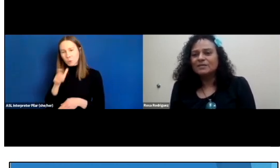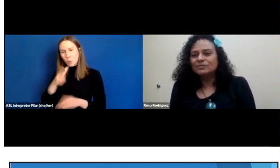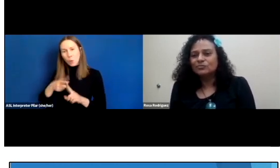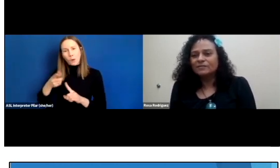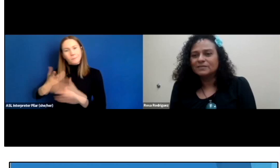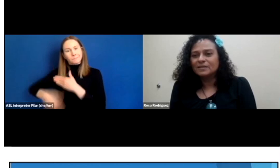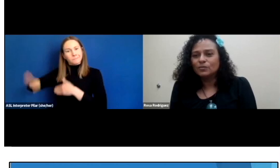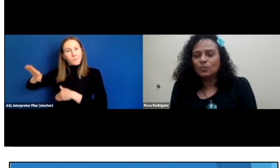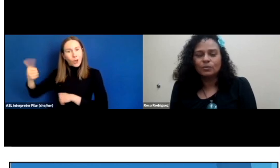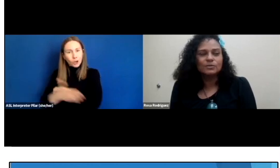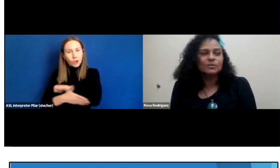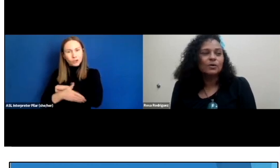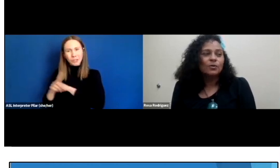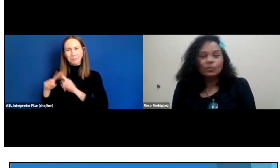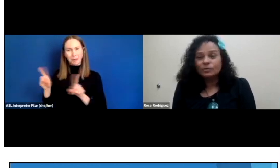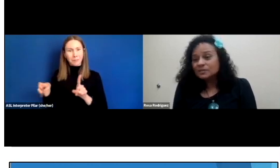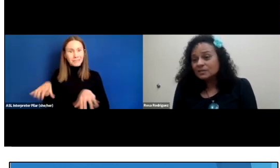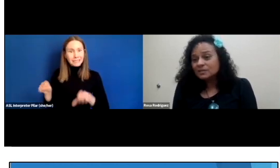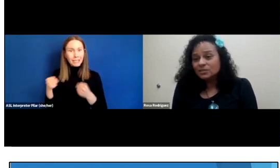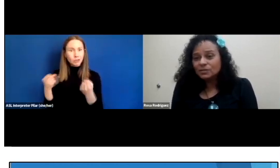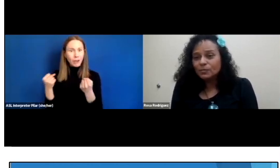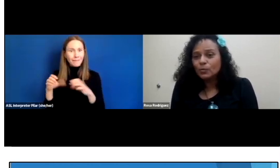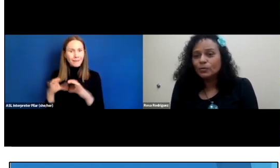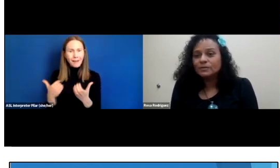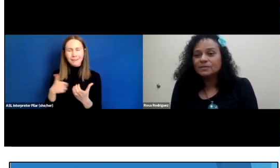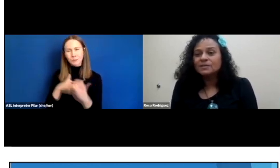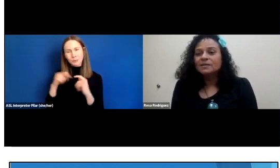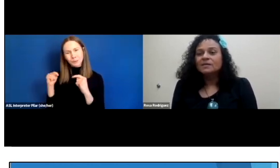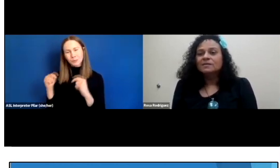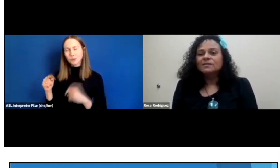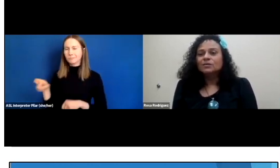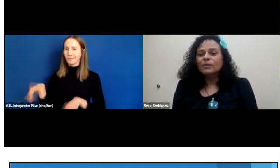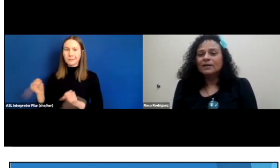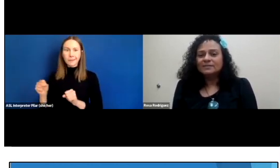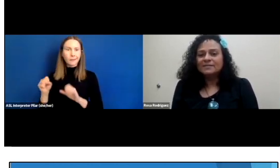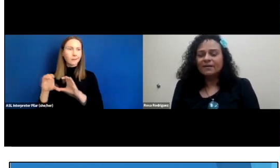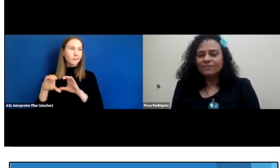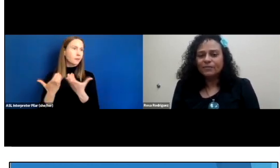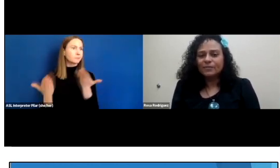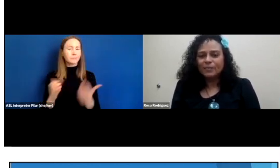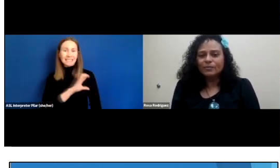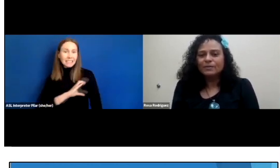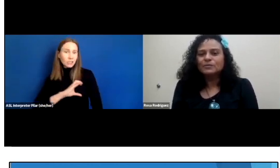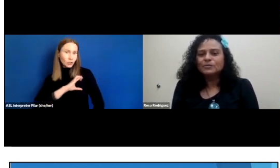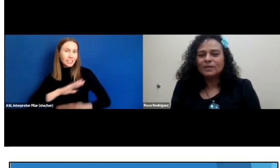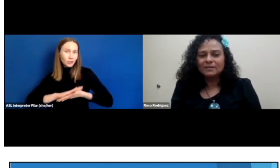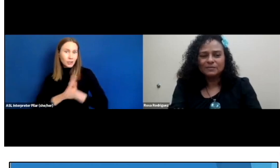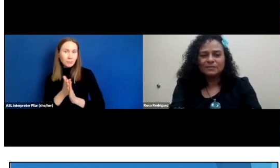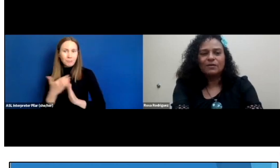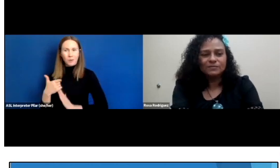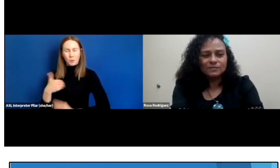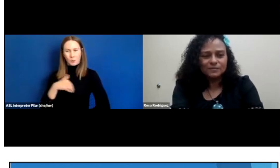to take a drivers ed course or citizenship course so we let the deaf, we empower them to do that themselves.